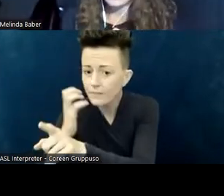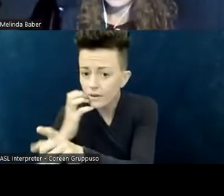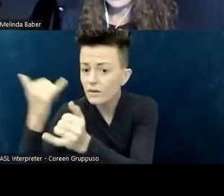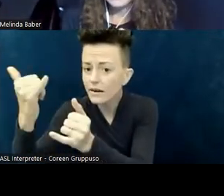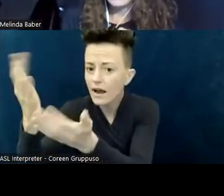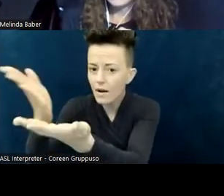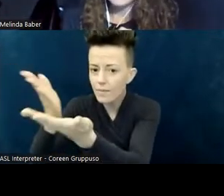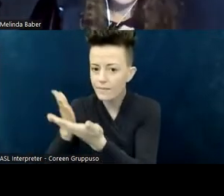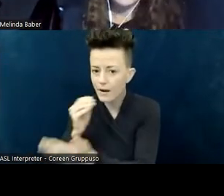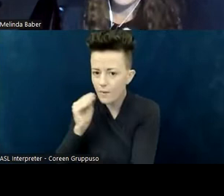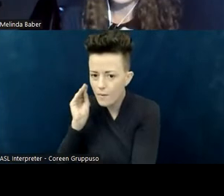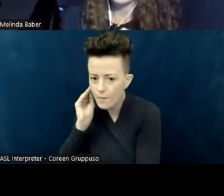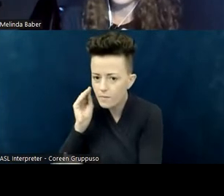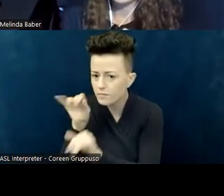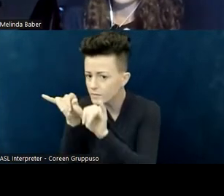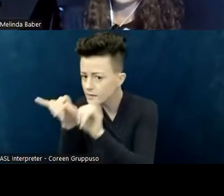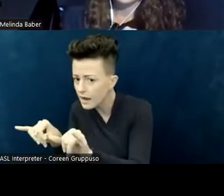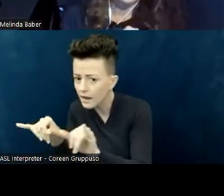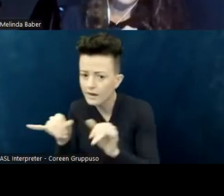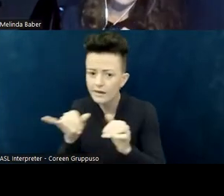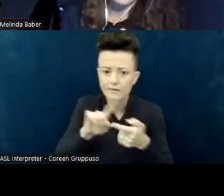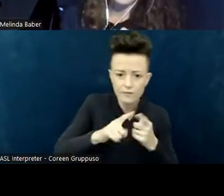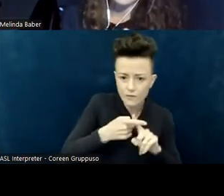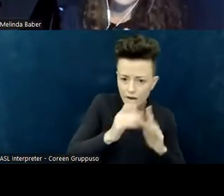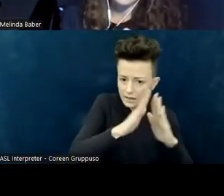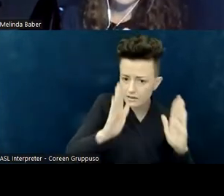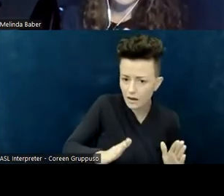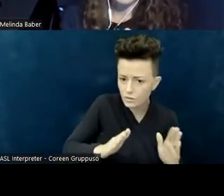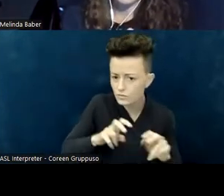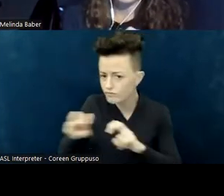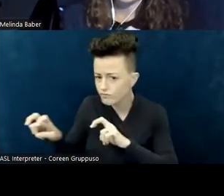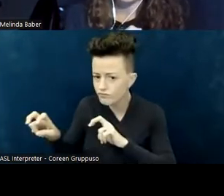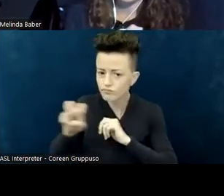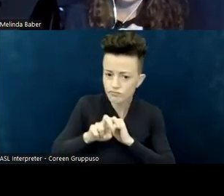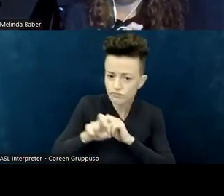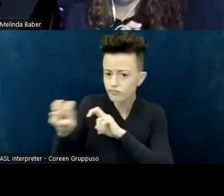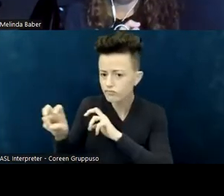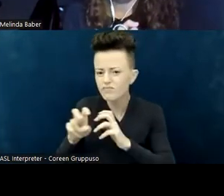and staying with friends while I transition her further along to her recovery.